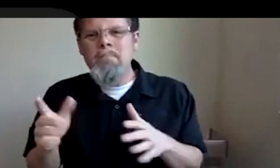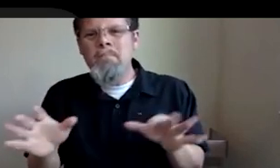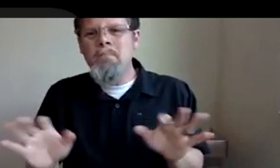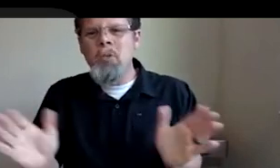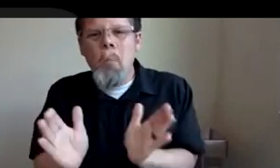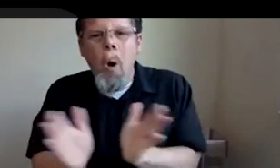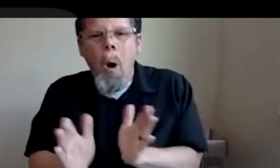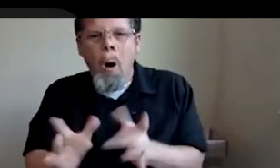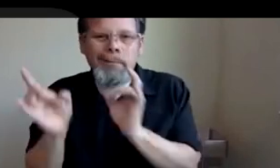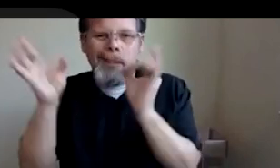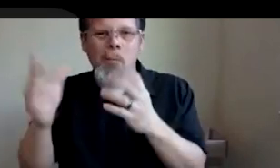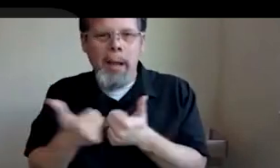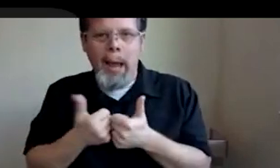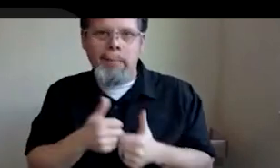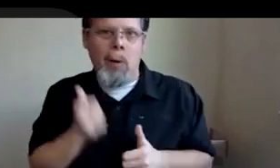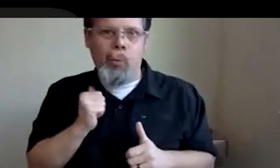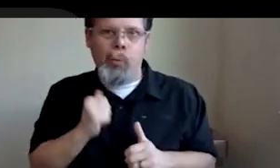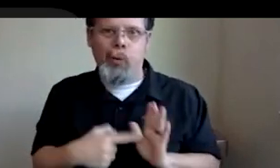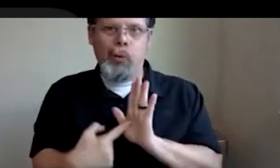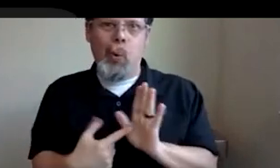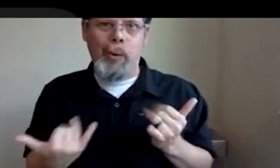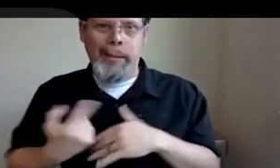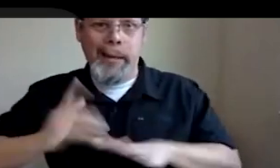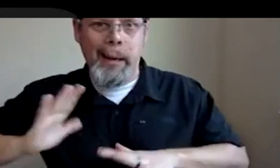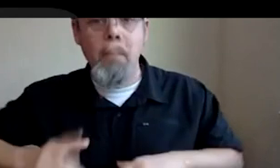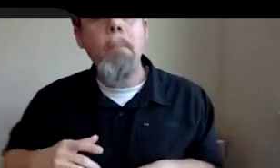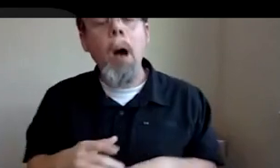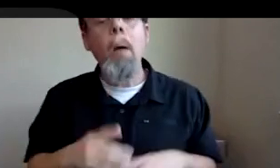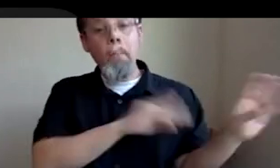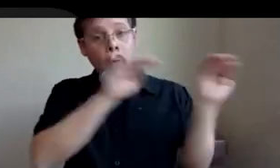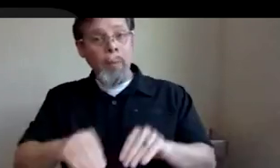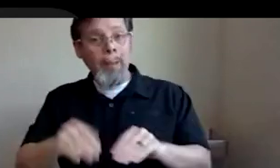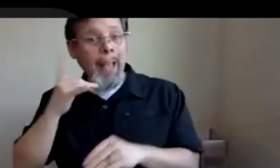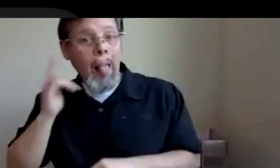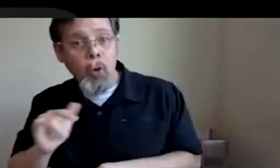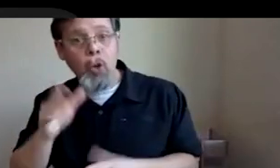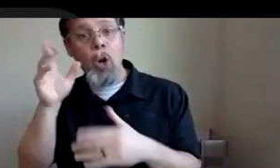today. But moving to California and going to college was the key. That was the start. I moved